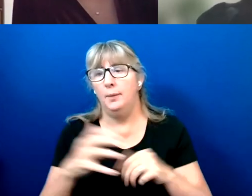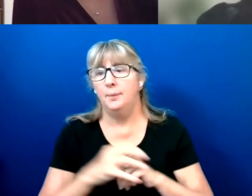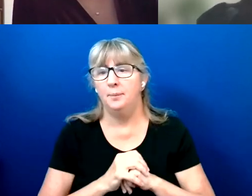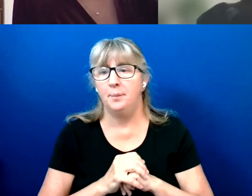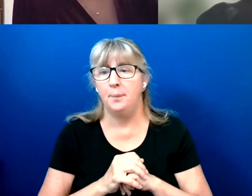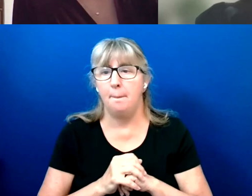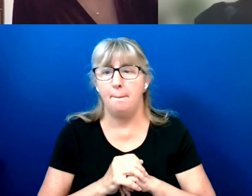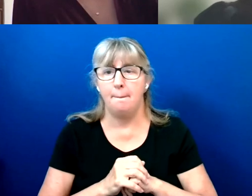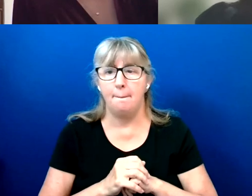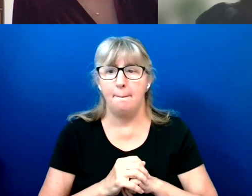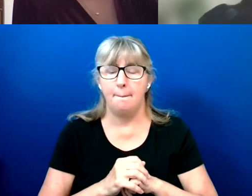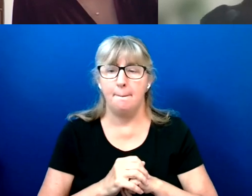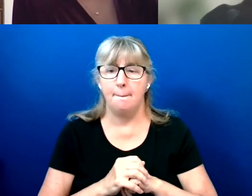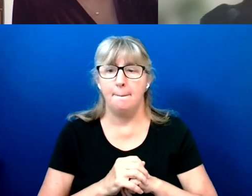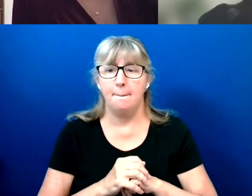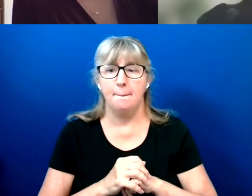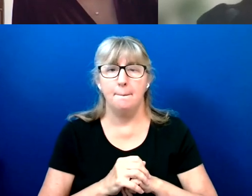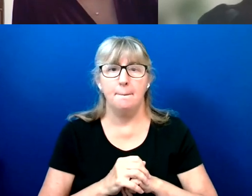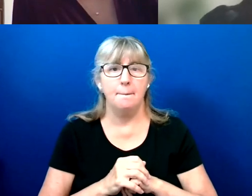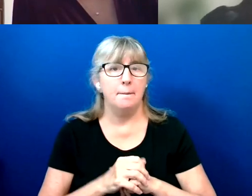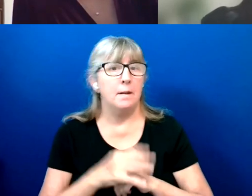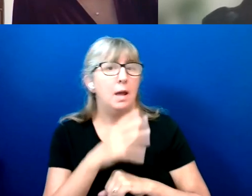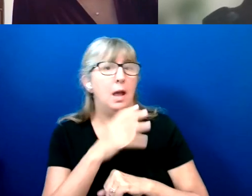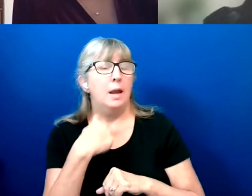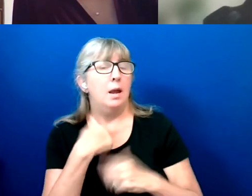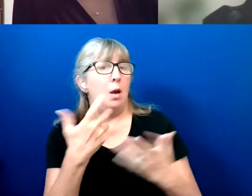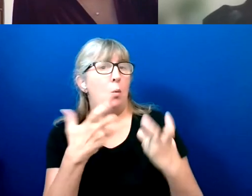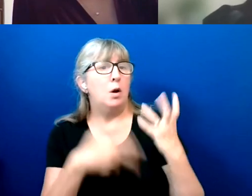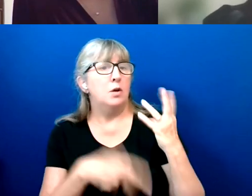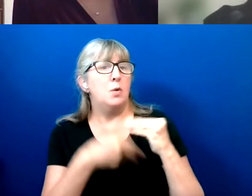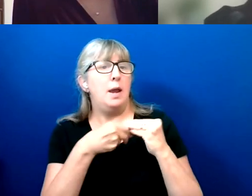And I wanted to add a quick follow-up question.